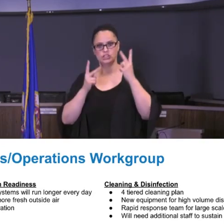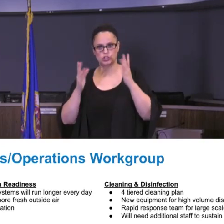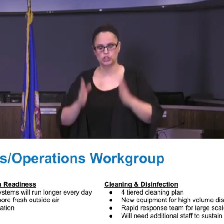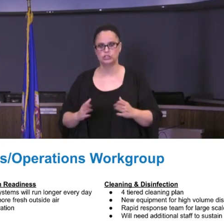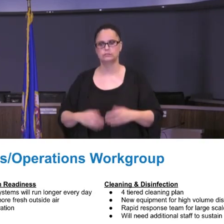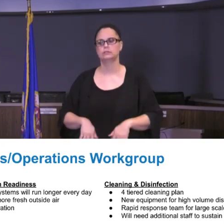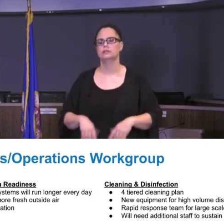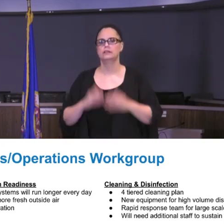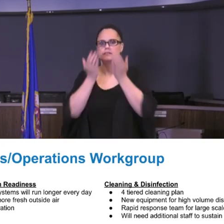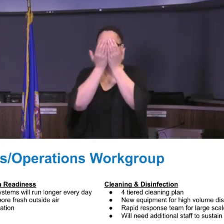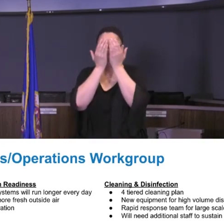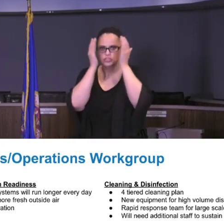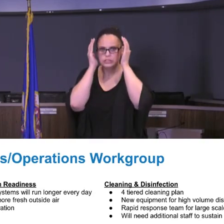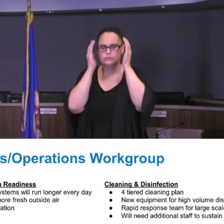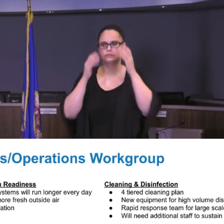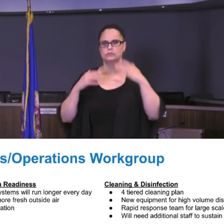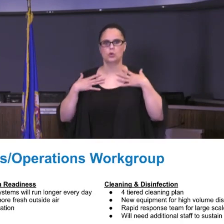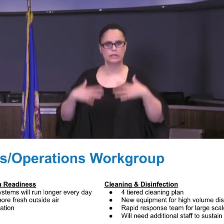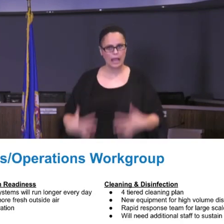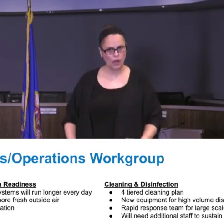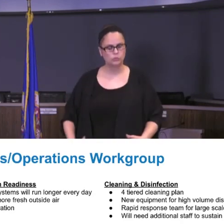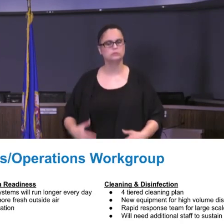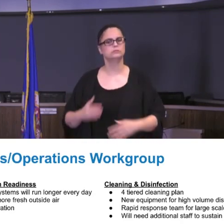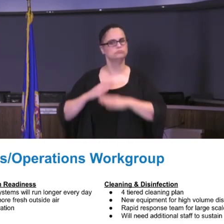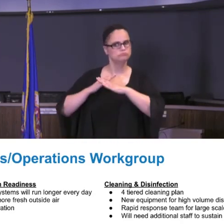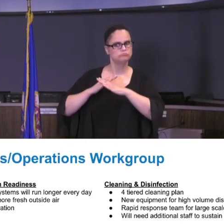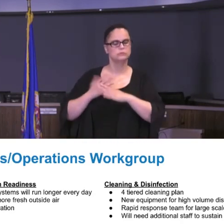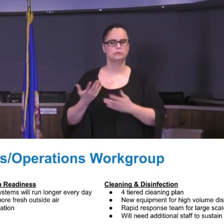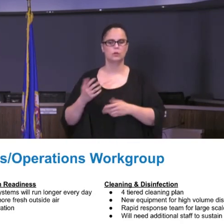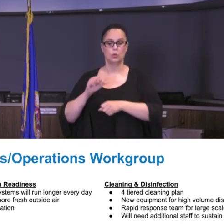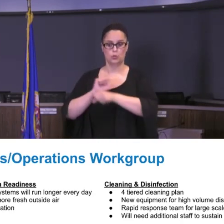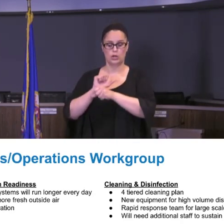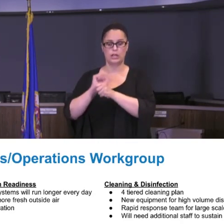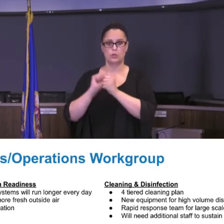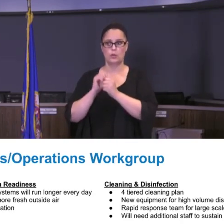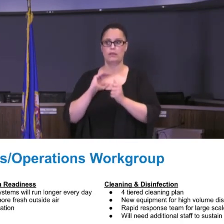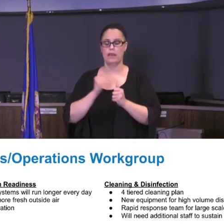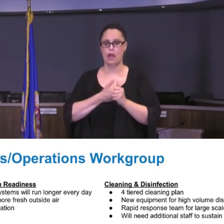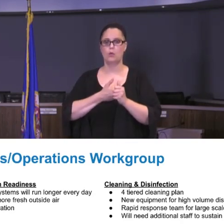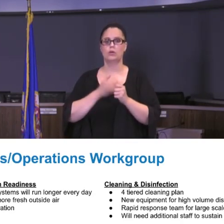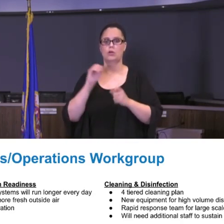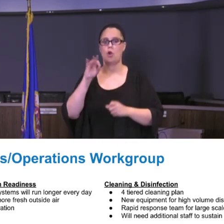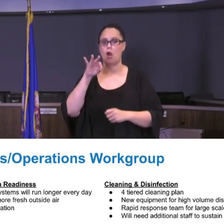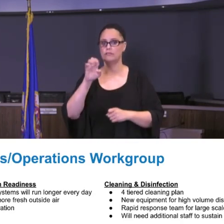appropriate circumstances and we want to make sure that we're working with our Office of Specialized Services and Human